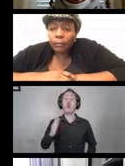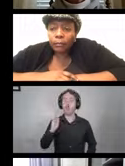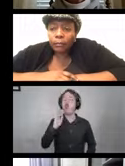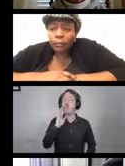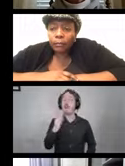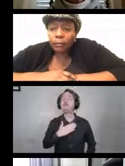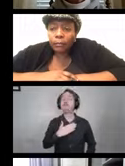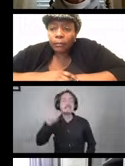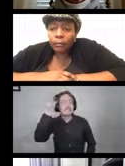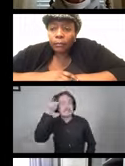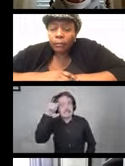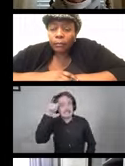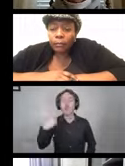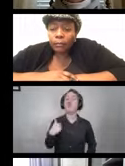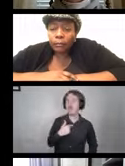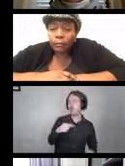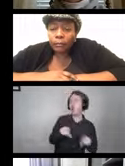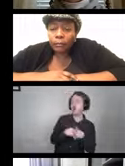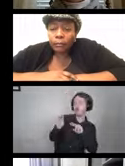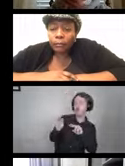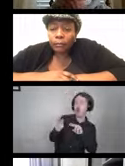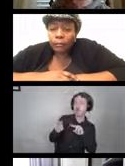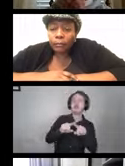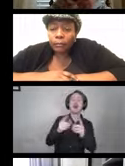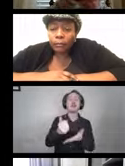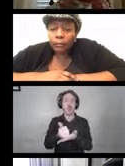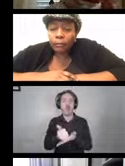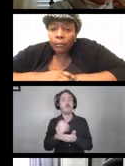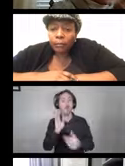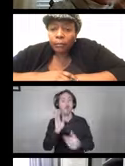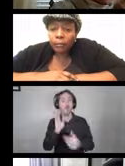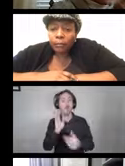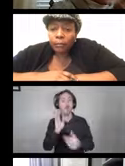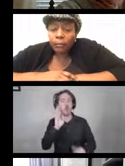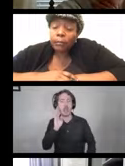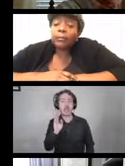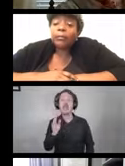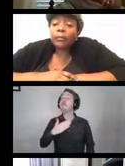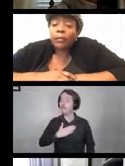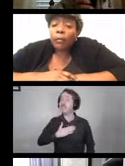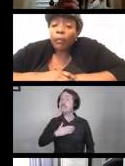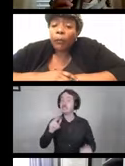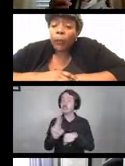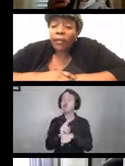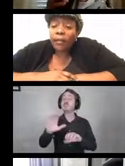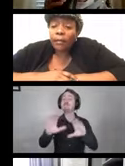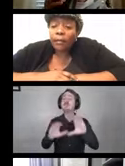on that please know that would be helpful. Do utilize the chat window to chat with us.